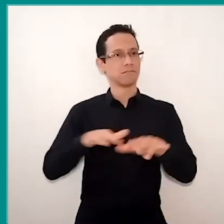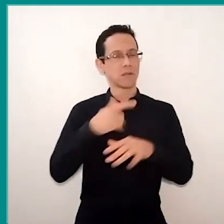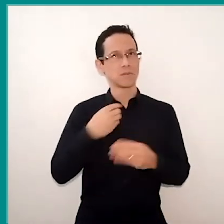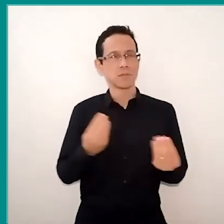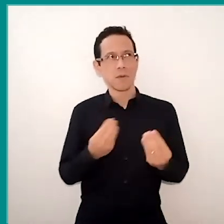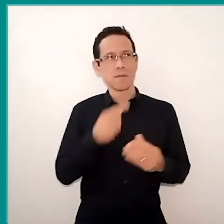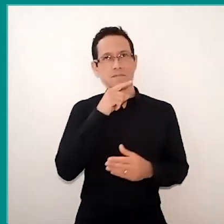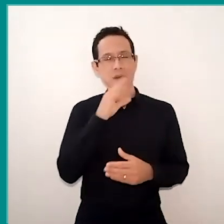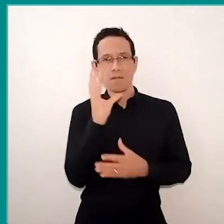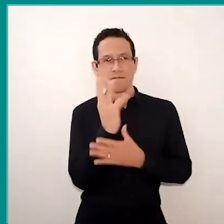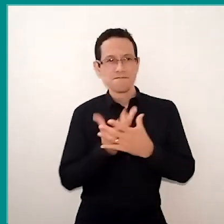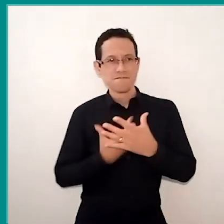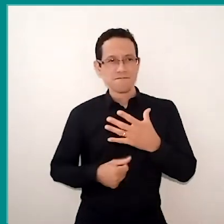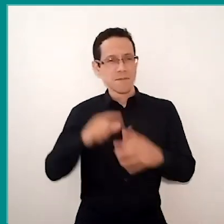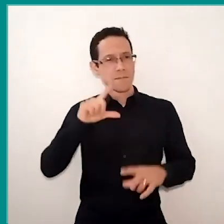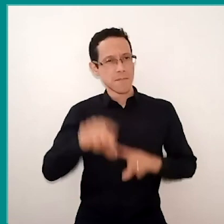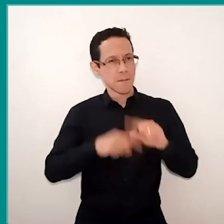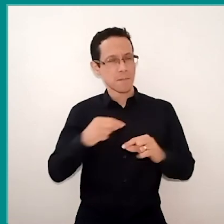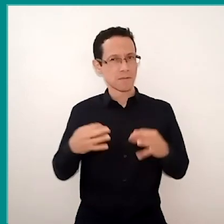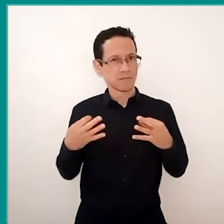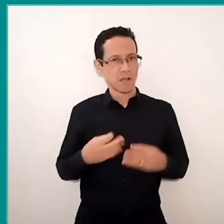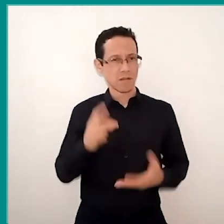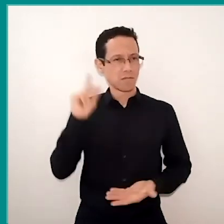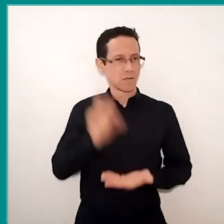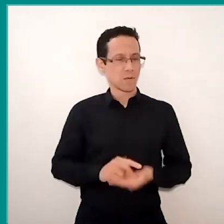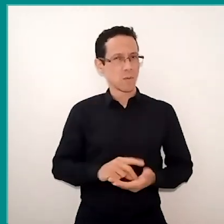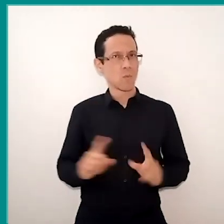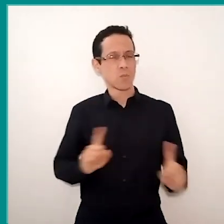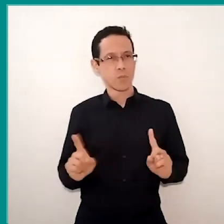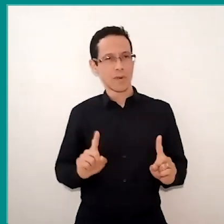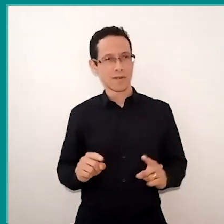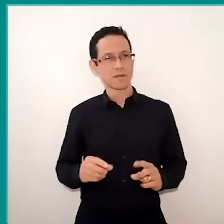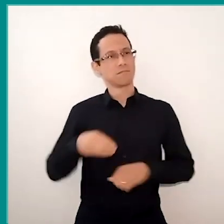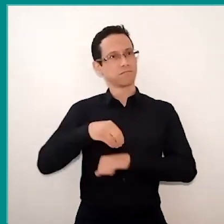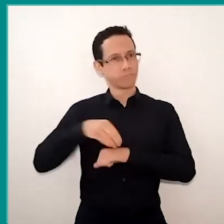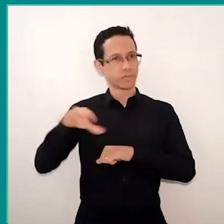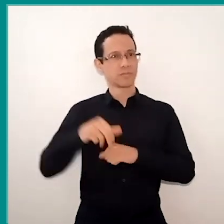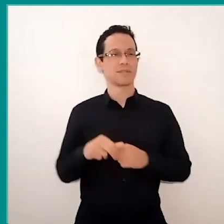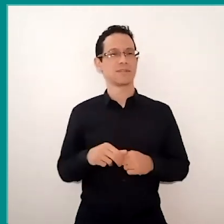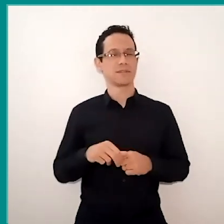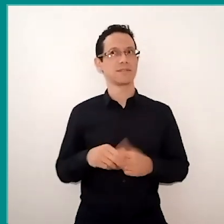So, a current challenge for the school is to do, is to work this mediatic education,